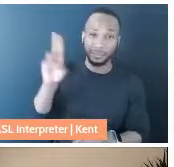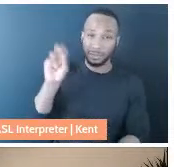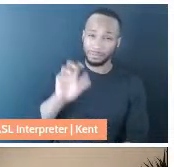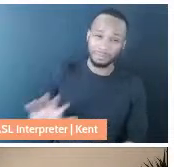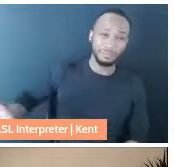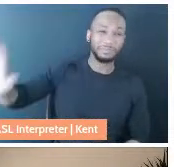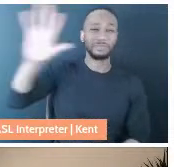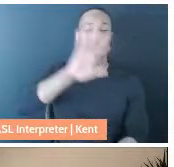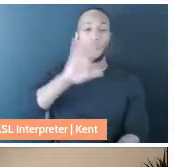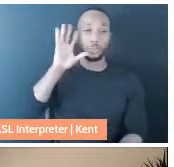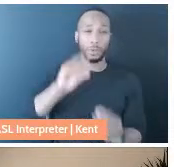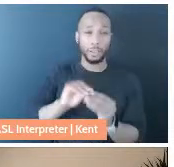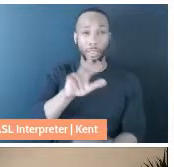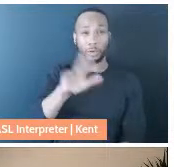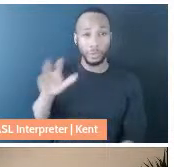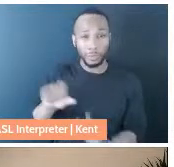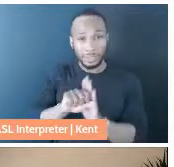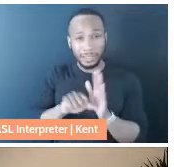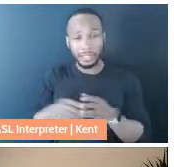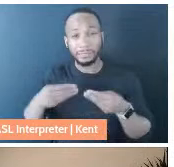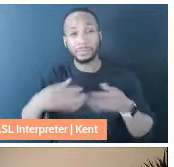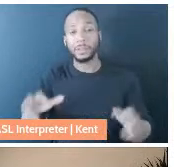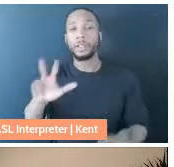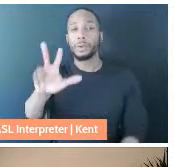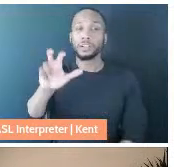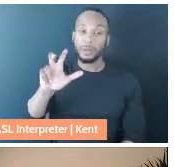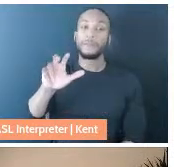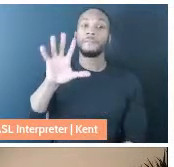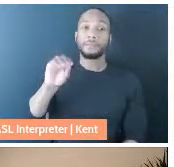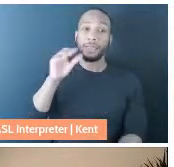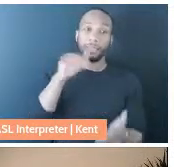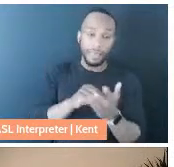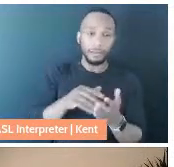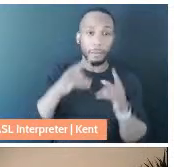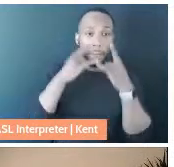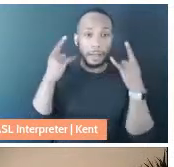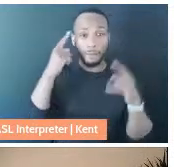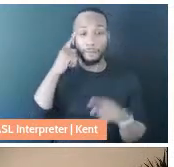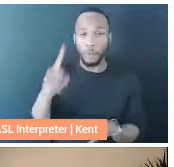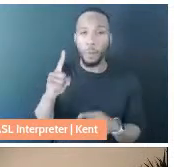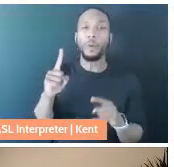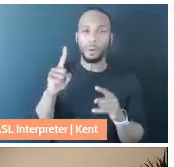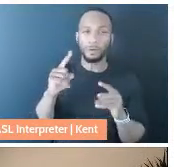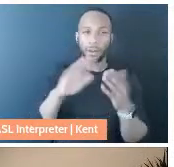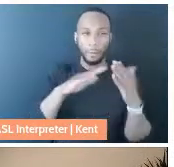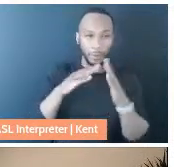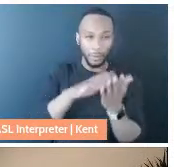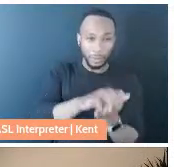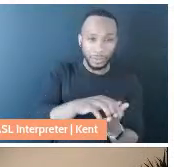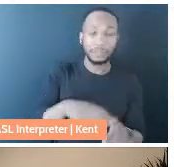distributed 350,000 masks for vulnerable communities, First Nations, for migrants at the